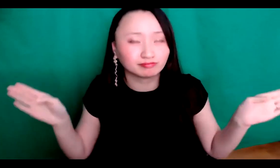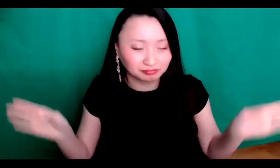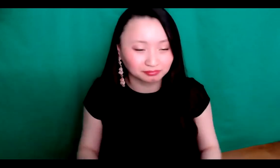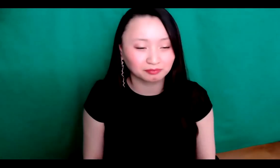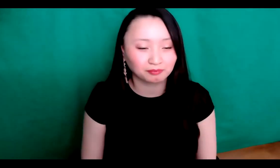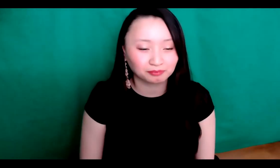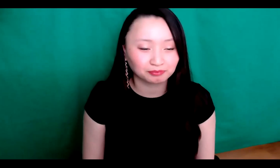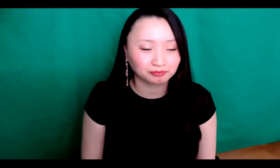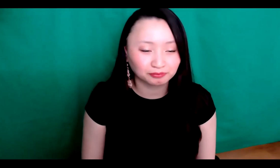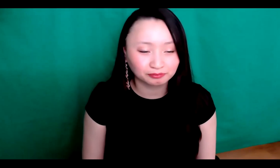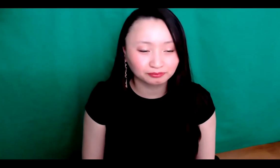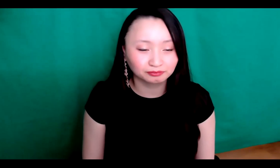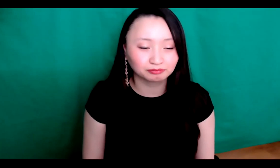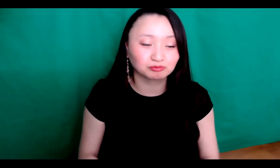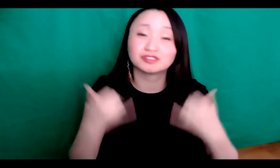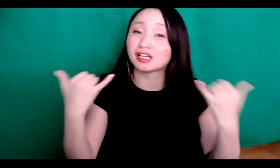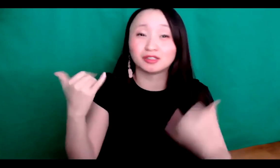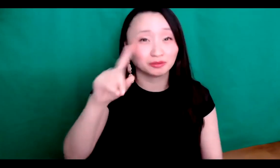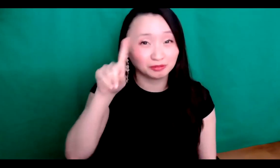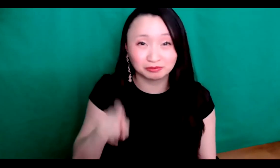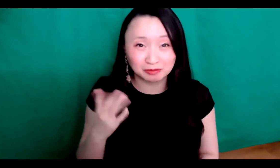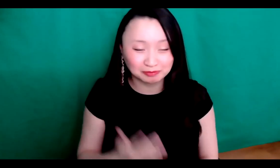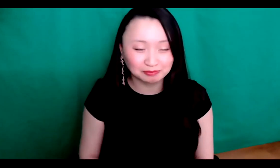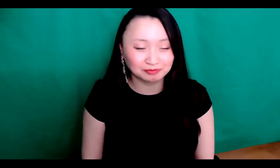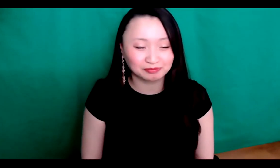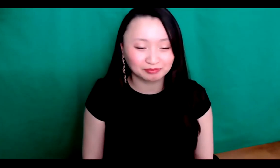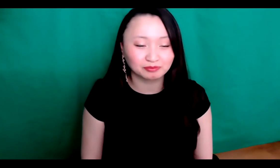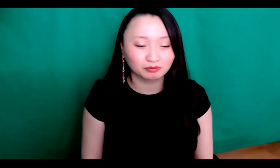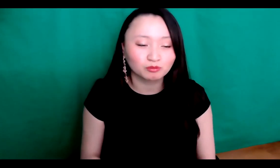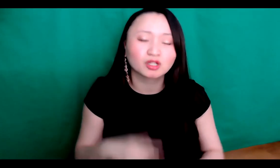that's why we're having, you know, utilizing this platform to discuss more about that.